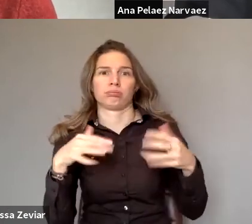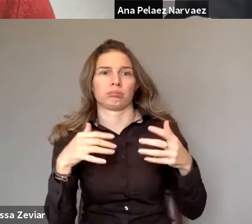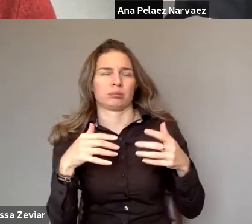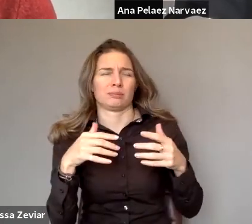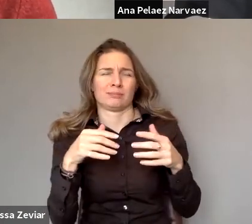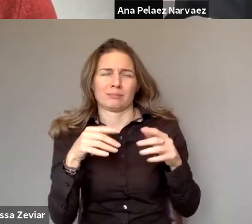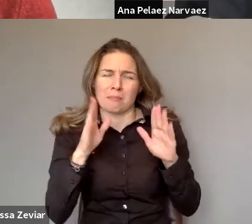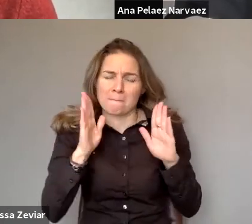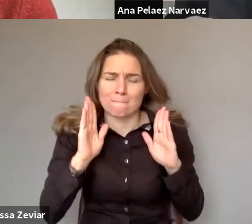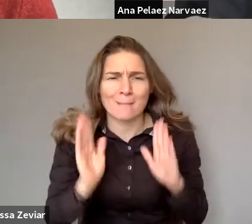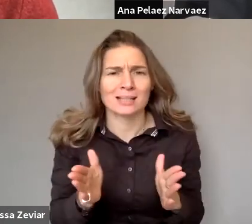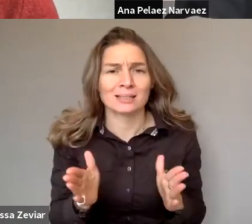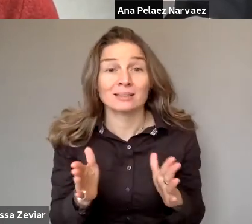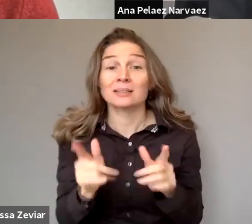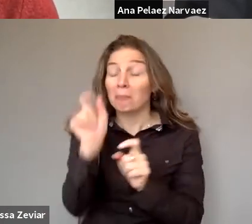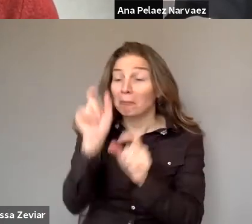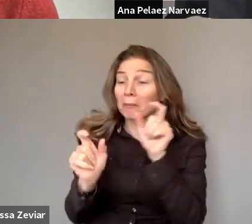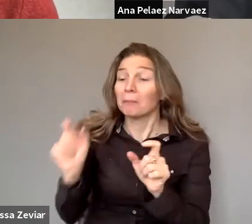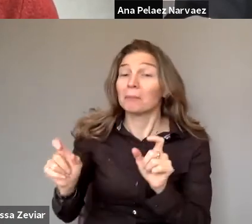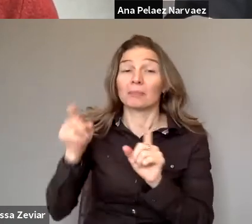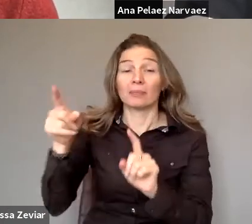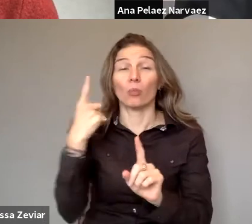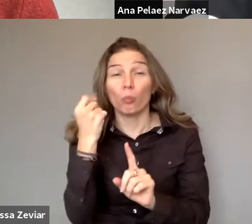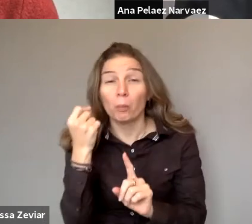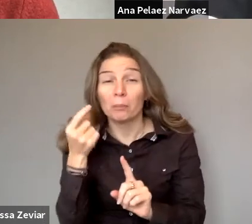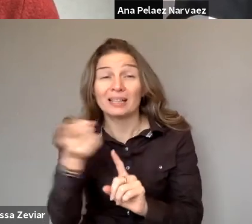In this case women and girls with disabilities in institutions.